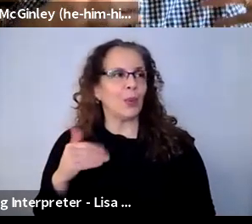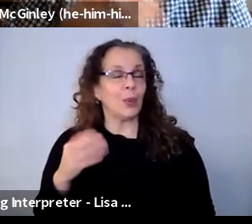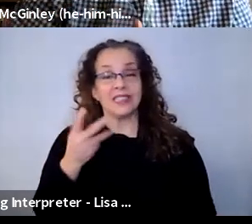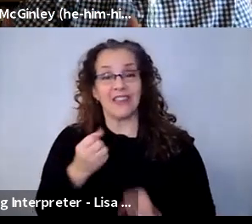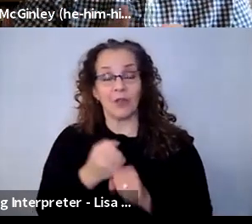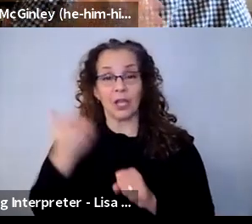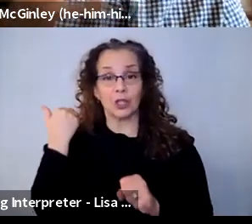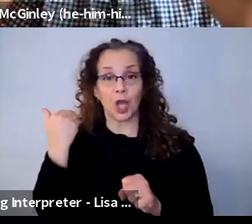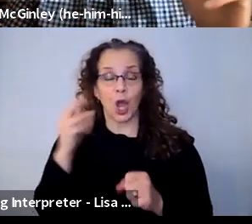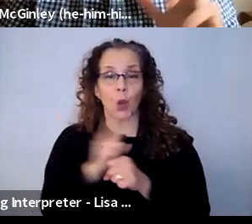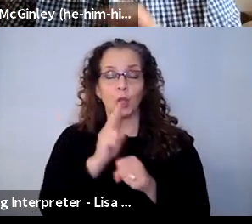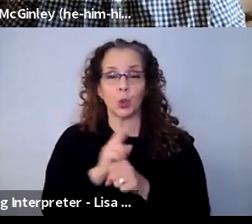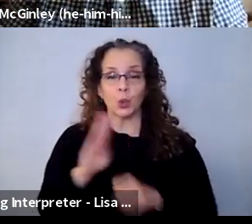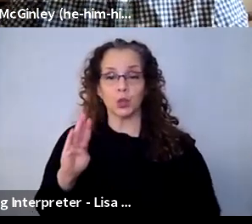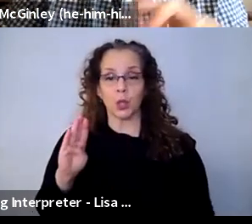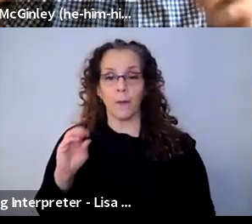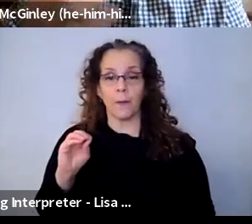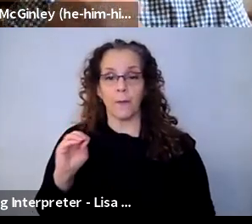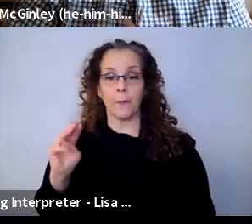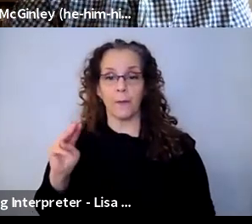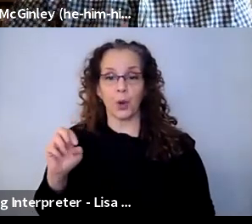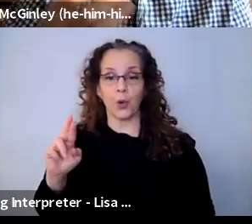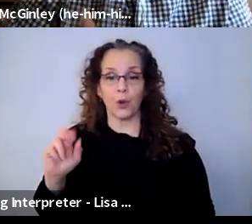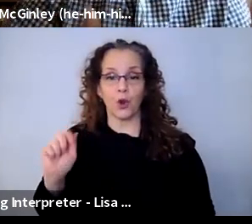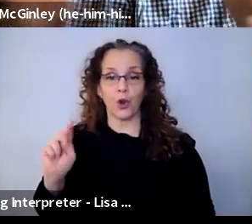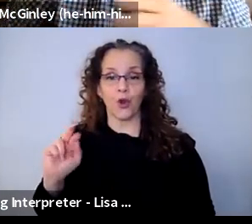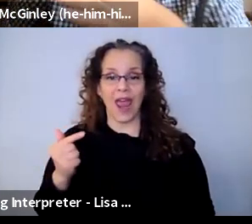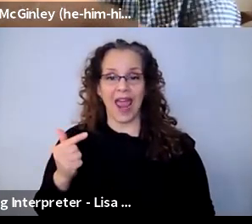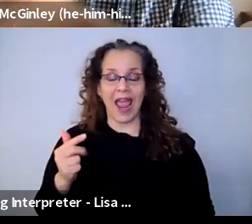Boomerang as a way of teaching tableau. Now, TikTok has become